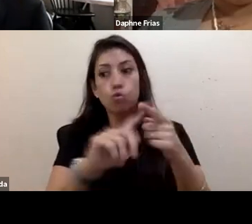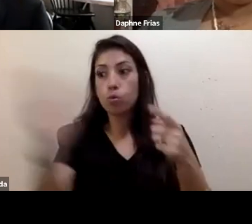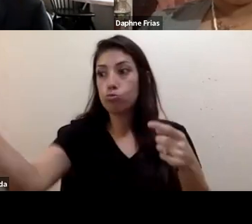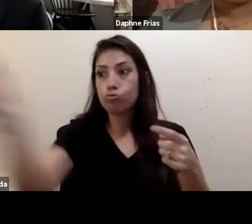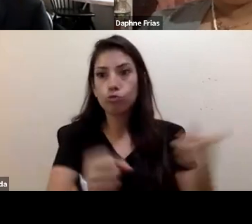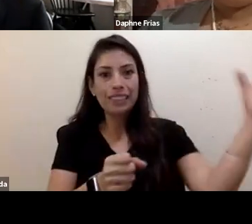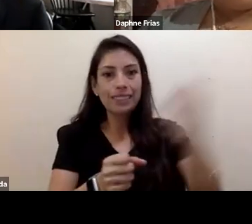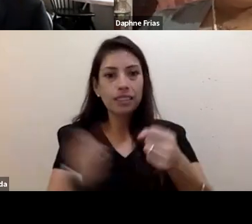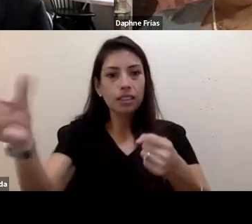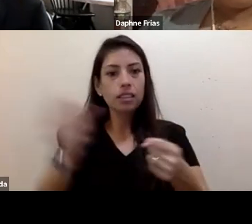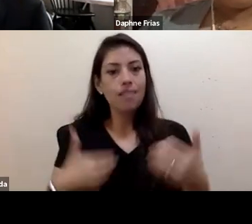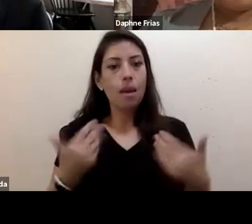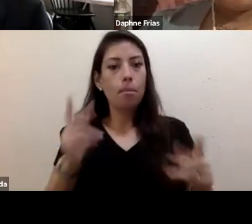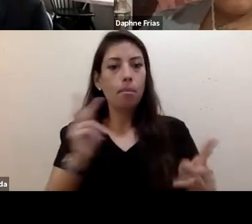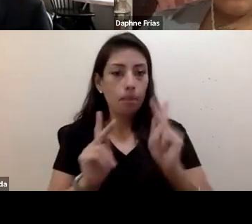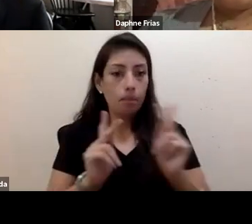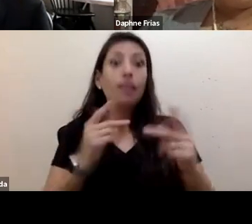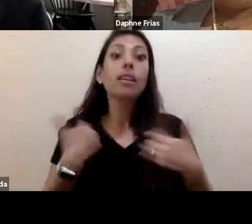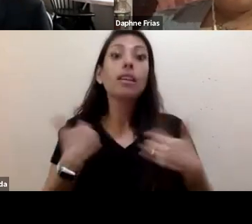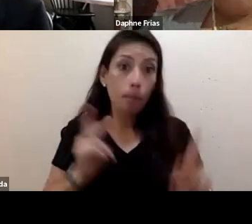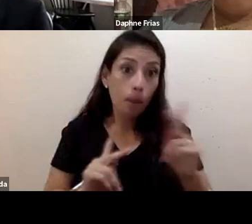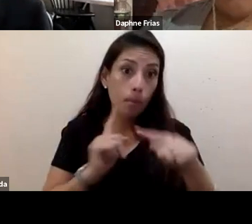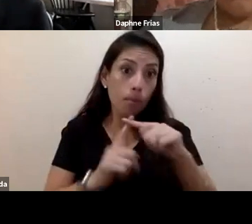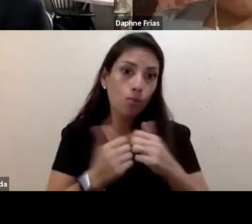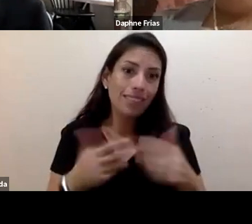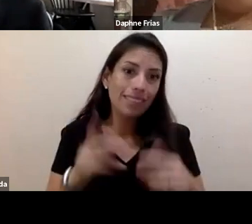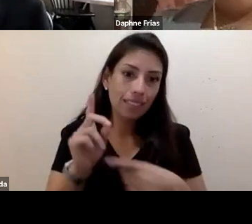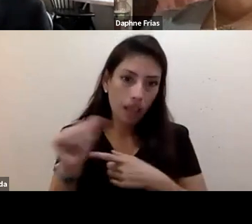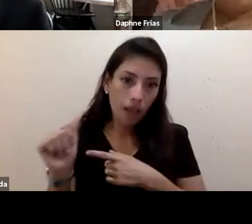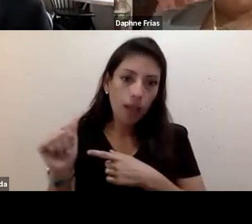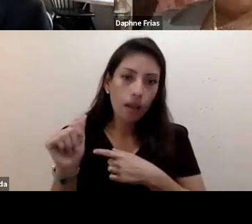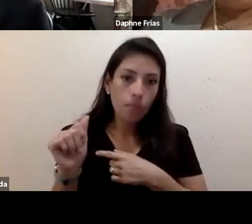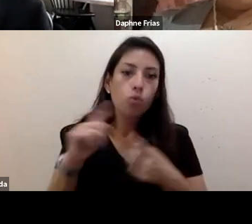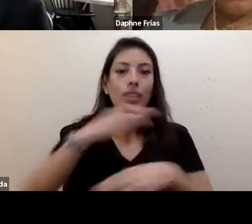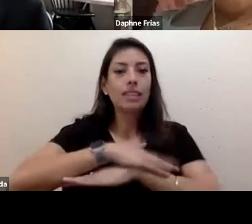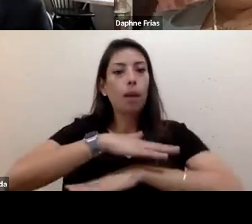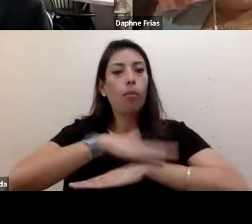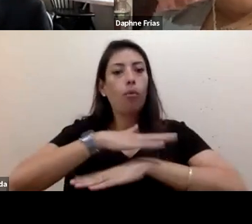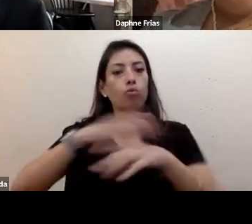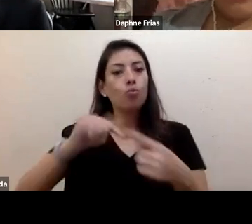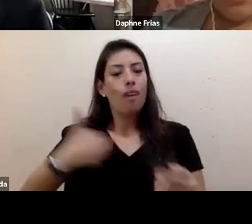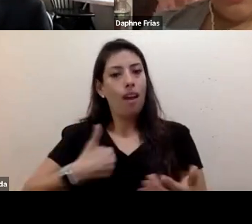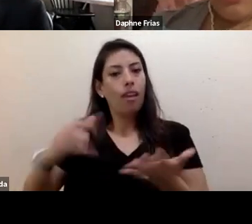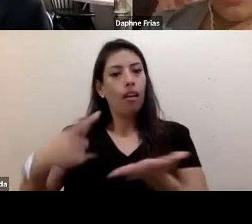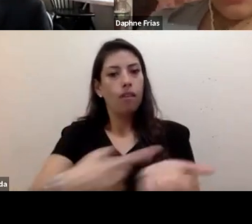and young people with disabilities, at that, to the table, because we have innovative ideas